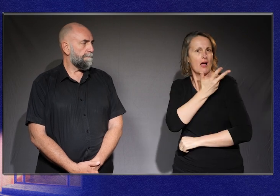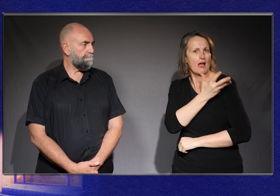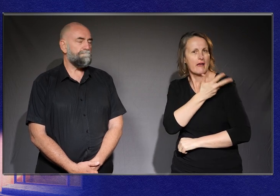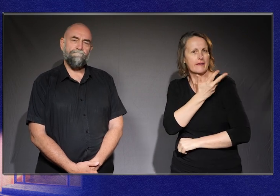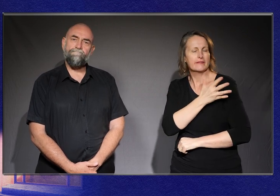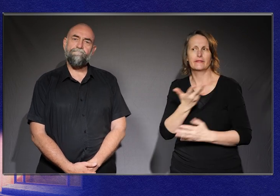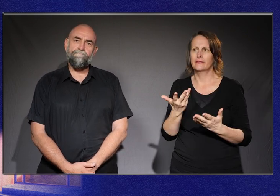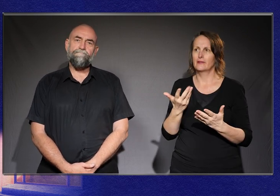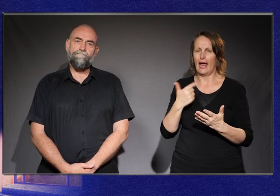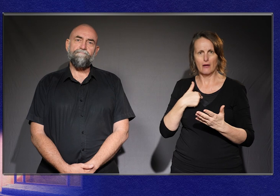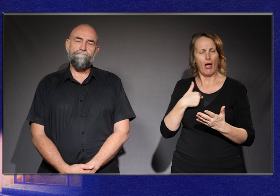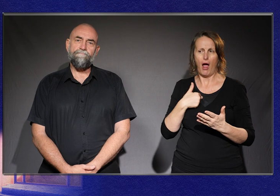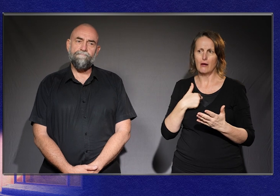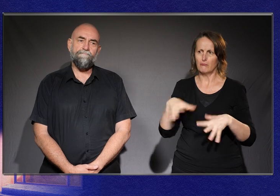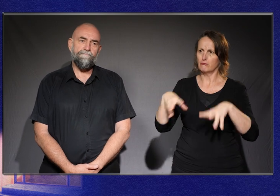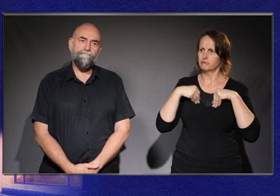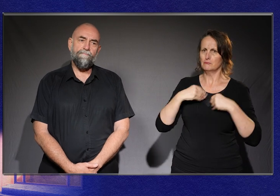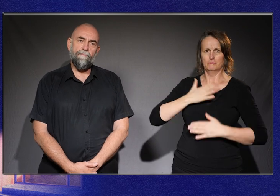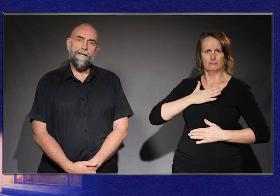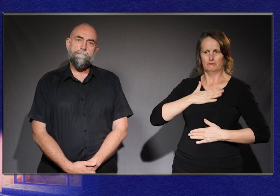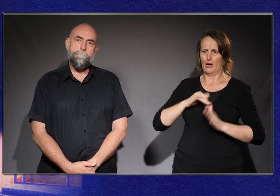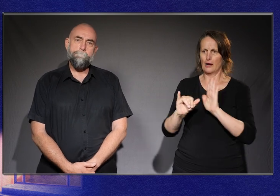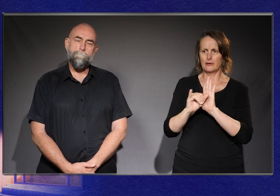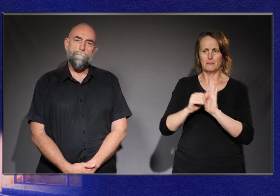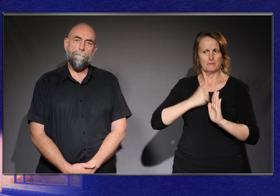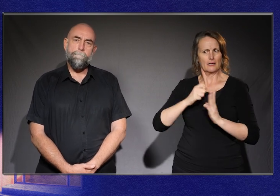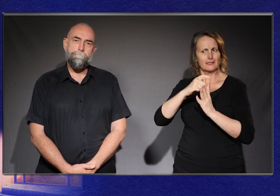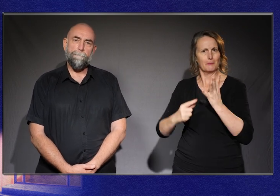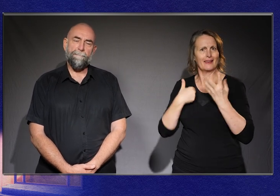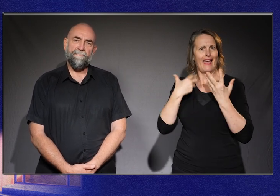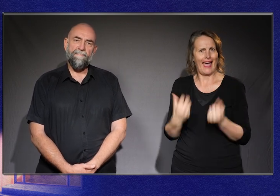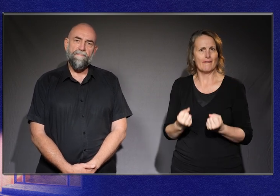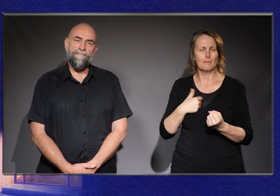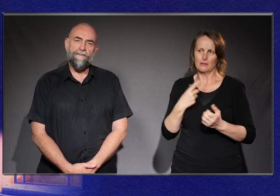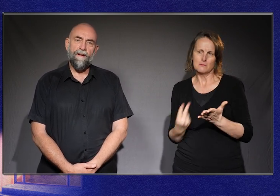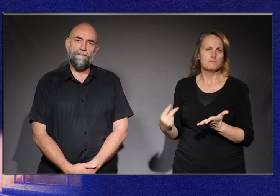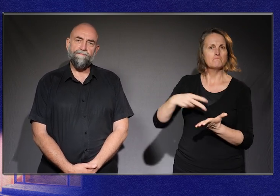And yeah, so by identify embracing my identity as disabled, it would give me a stronger voice.